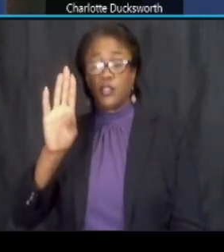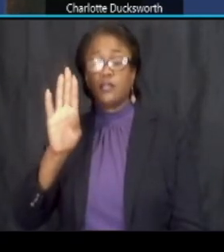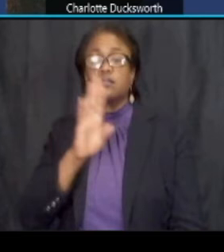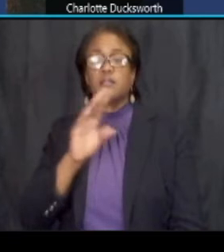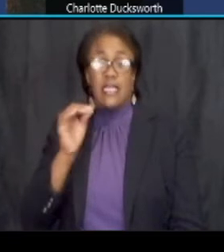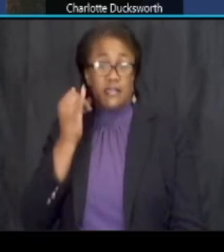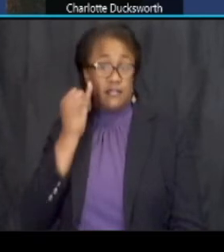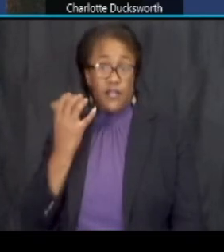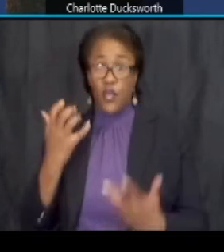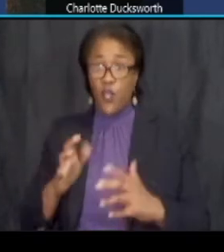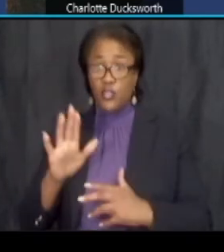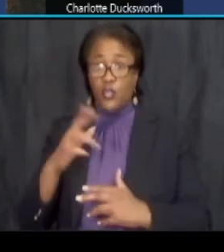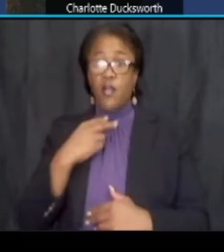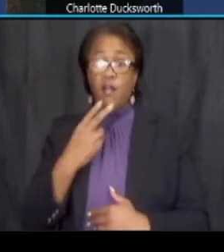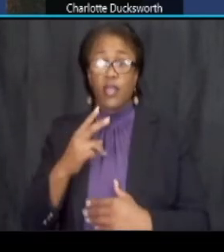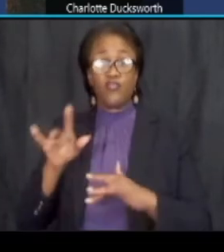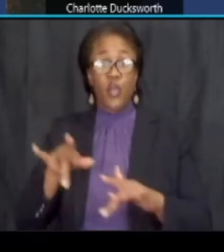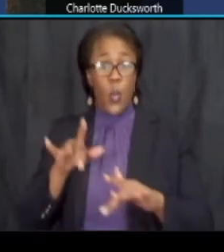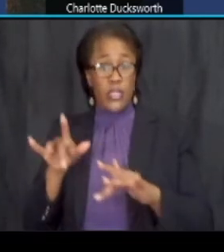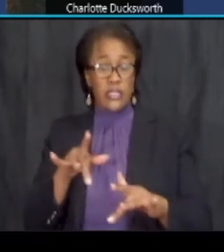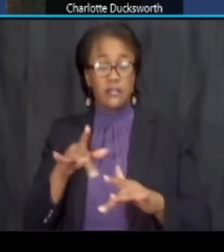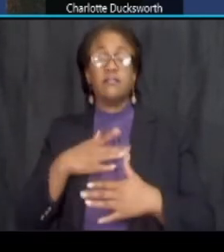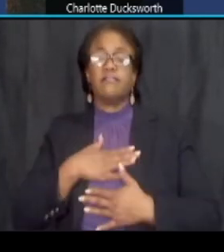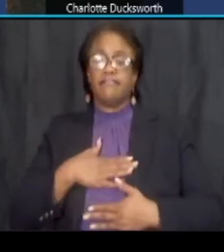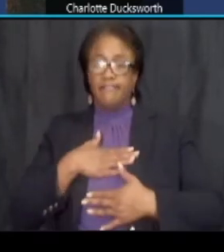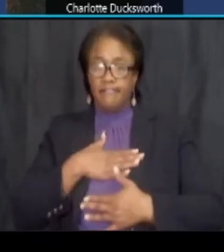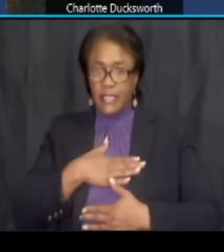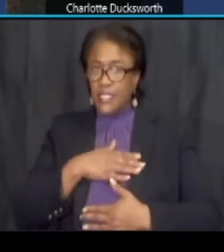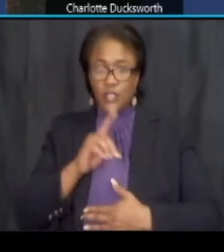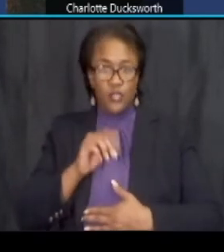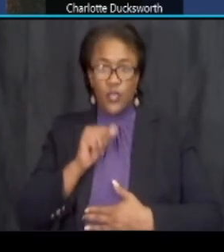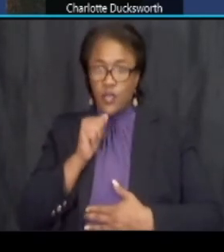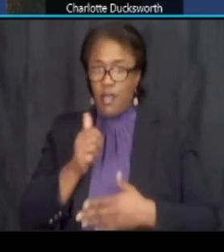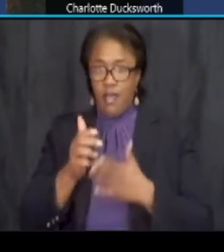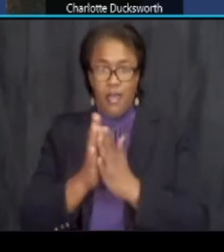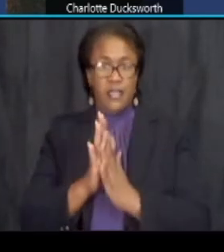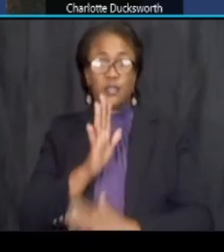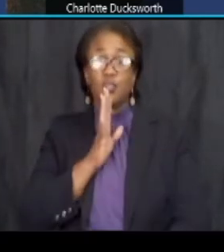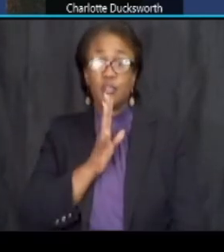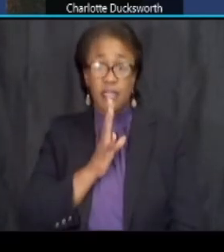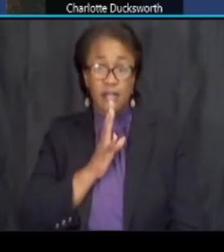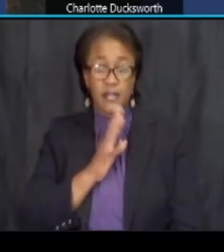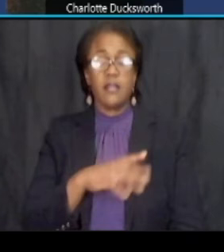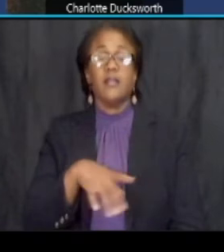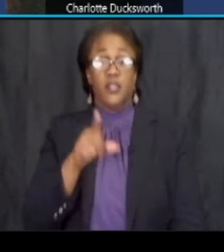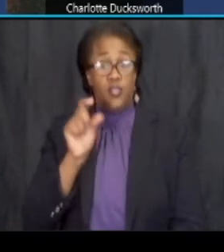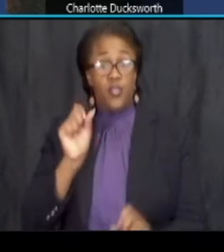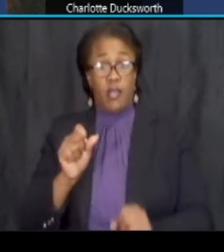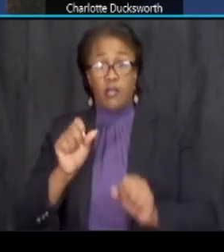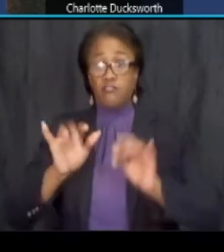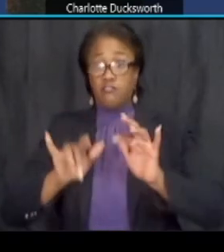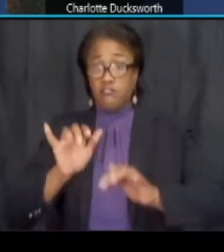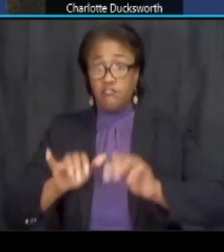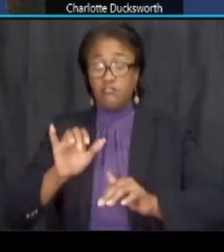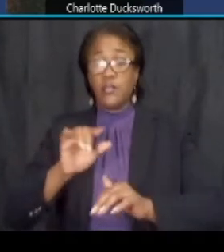to have your voice recorded please do not ask to speak but you may enter any questions or comments